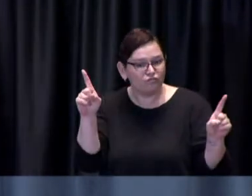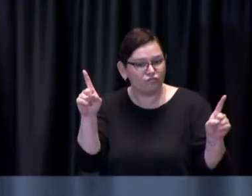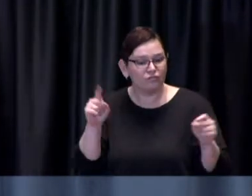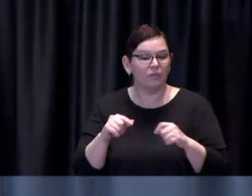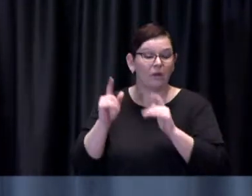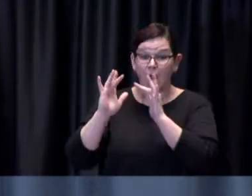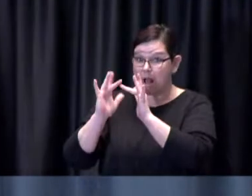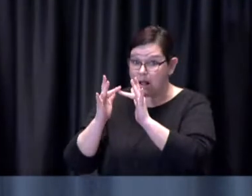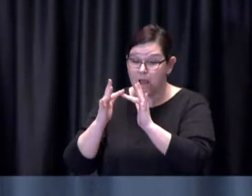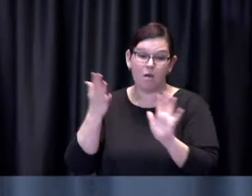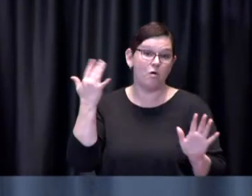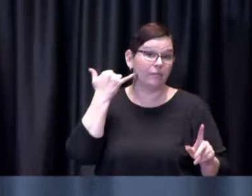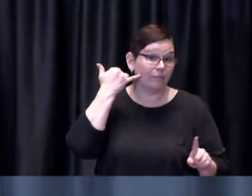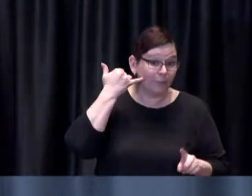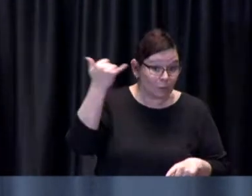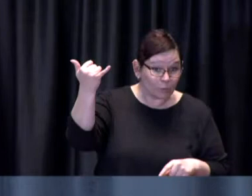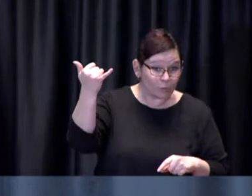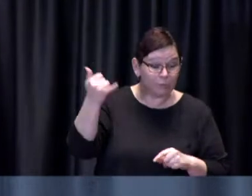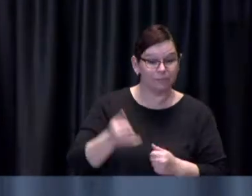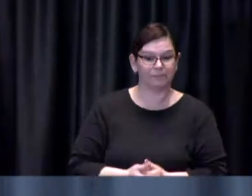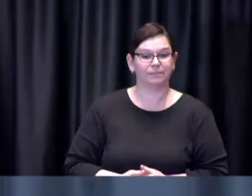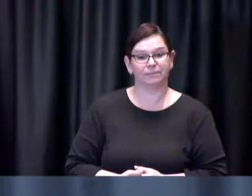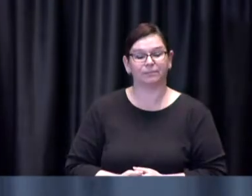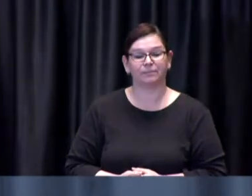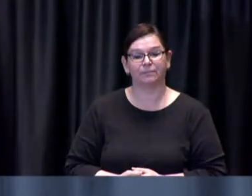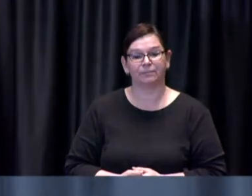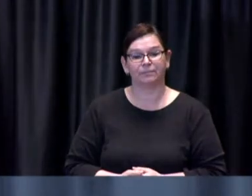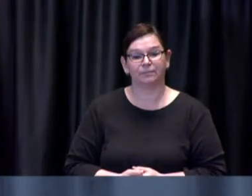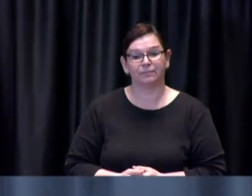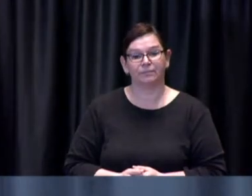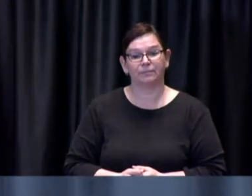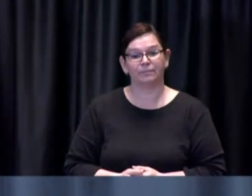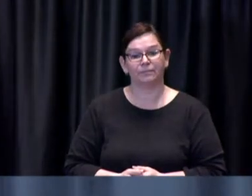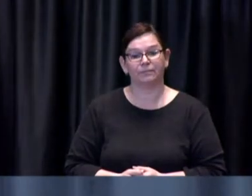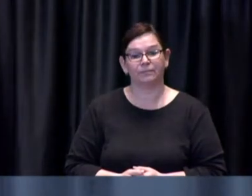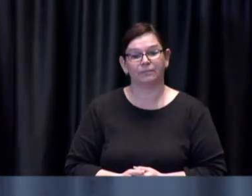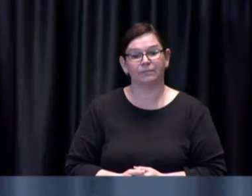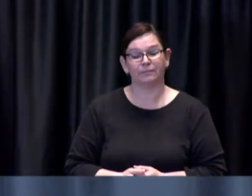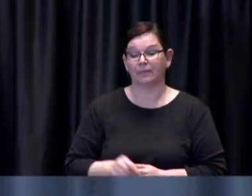one of the one of the functions that does not yet at least exist within that within the the